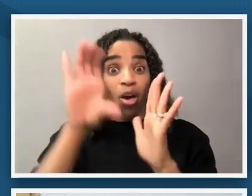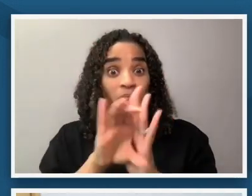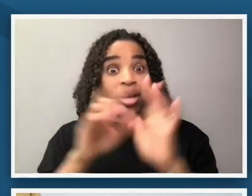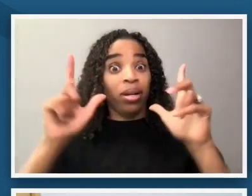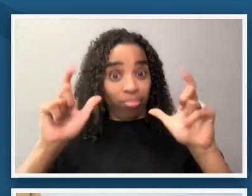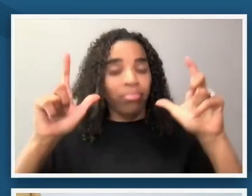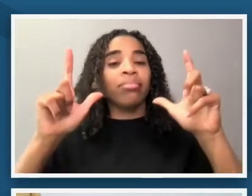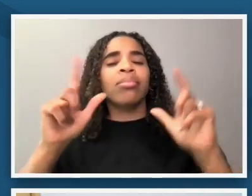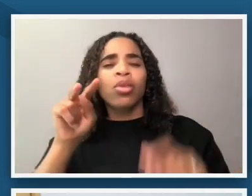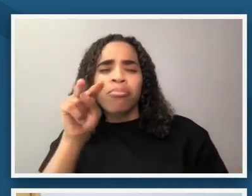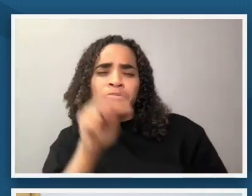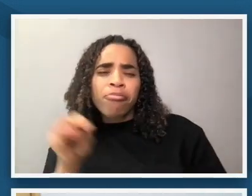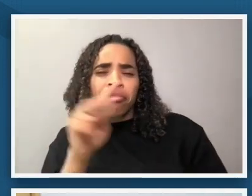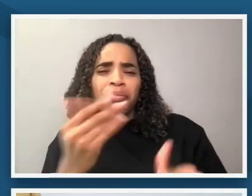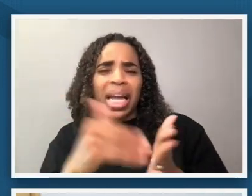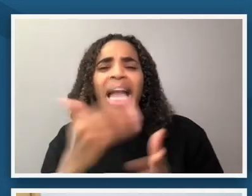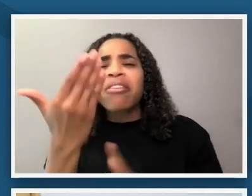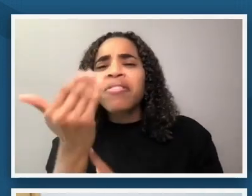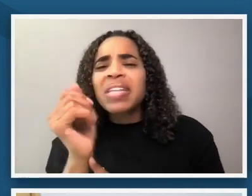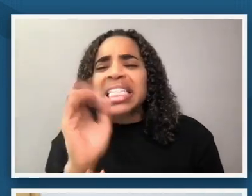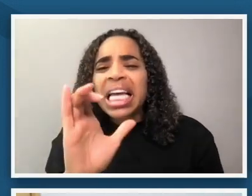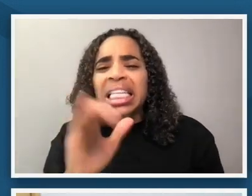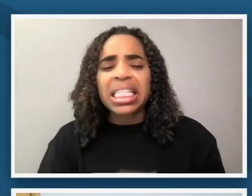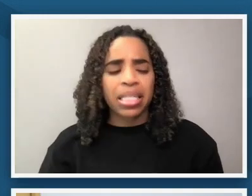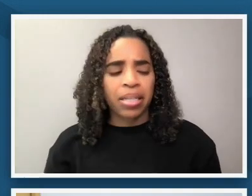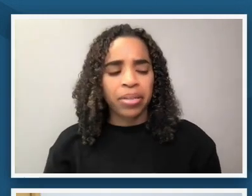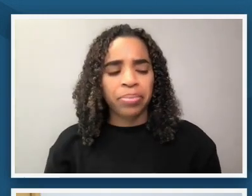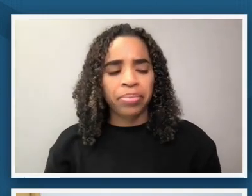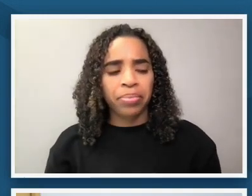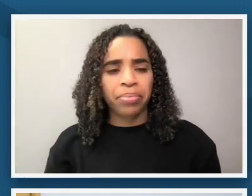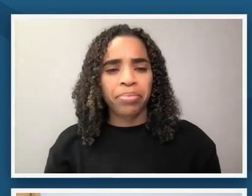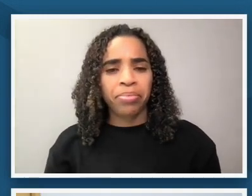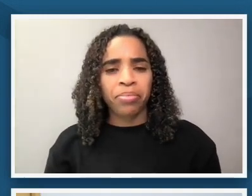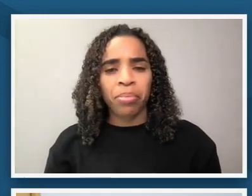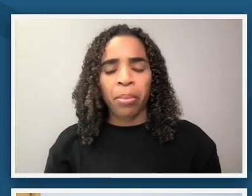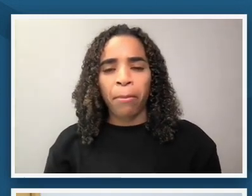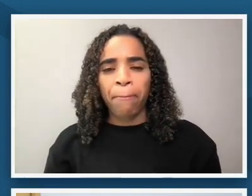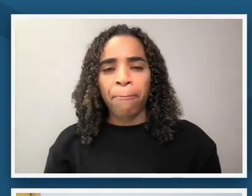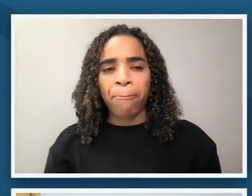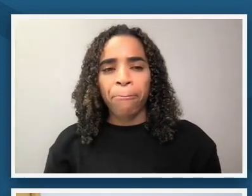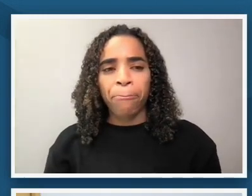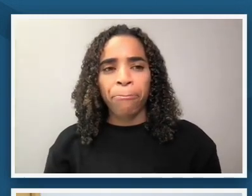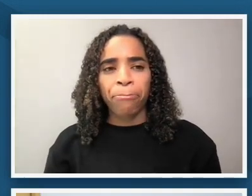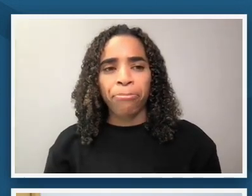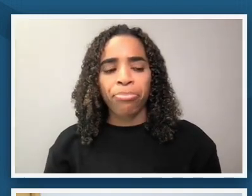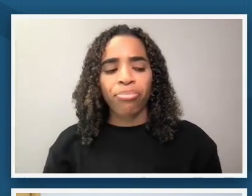another 15 seconds just quickly looking in all the details let your eye